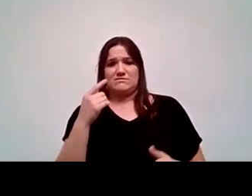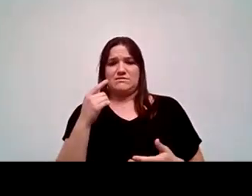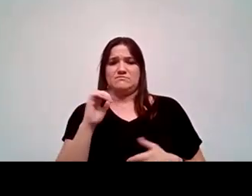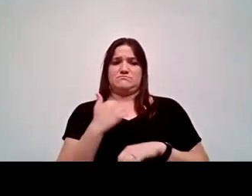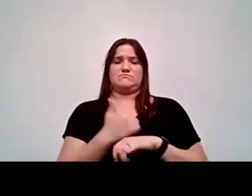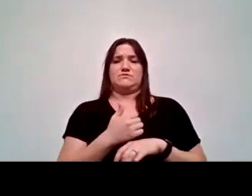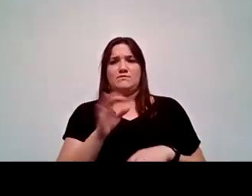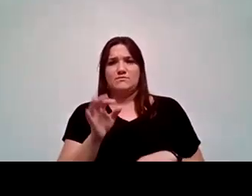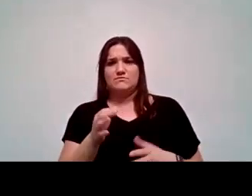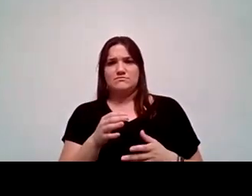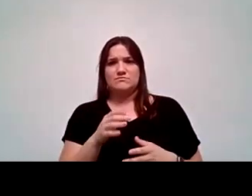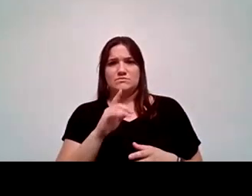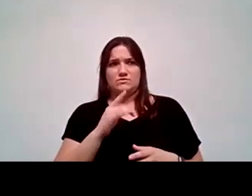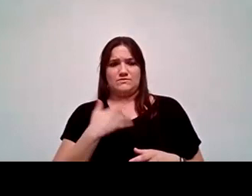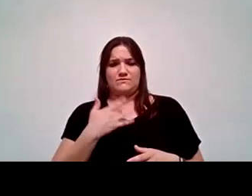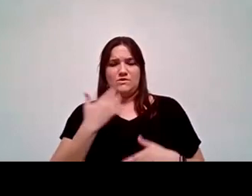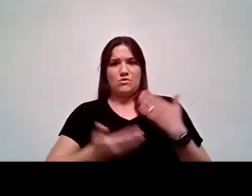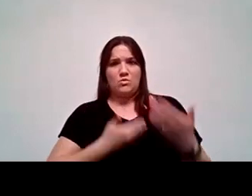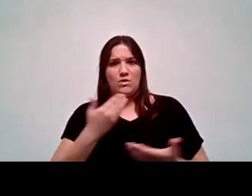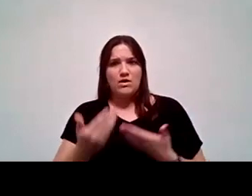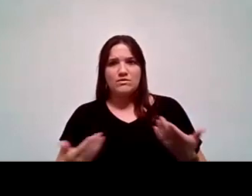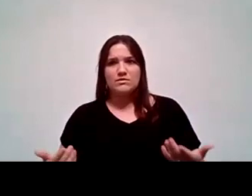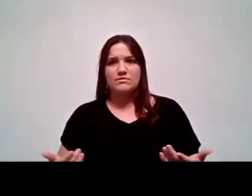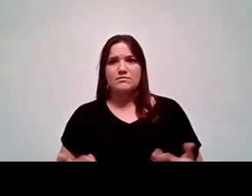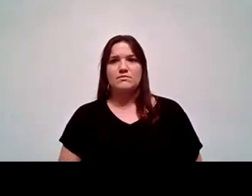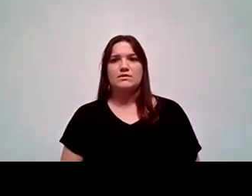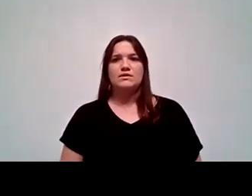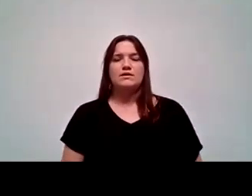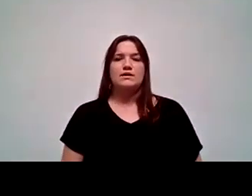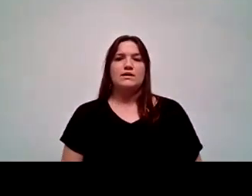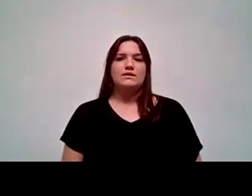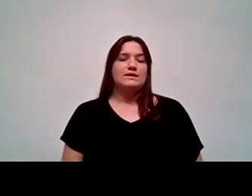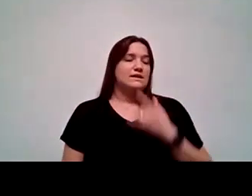to make those students feel welcome and create a seamless pathway to us? And they said, no, we haven’t.